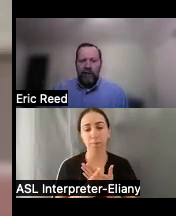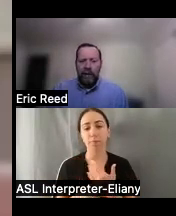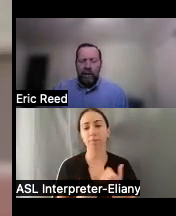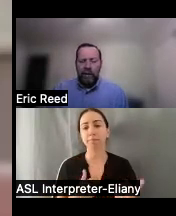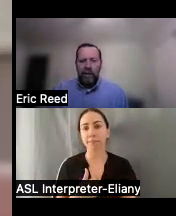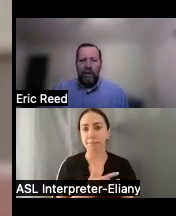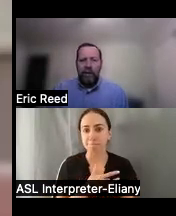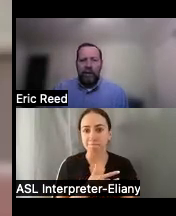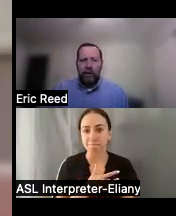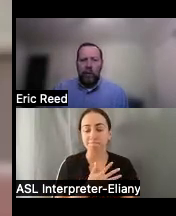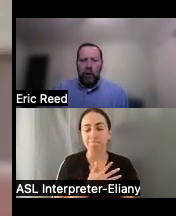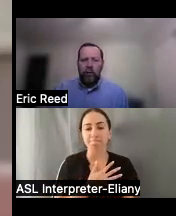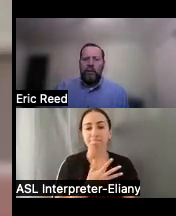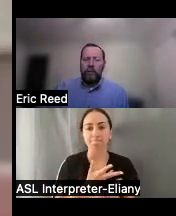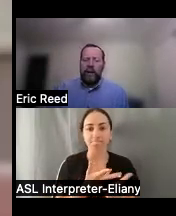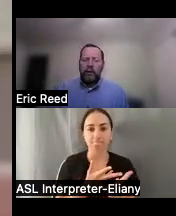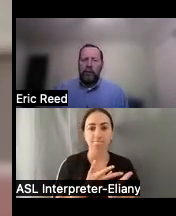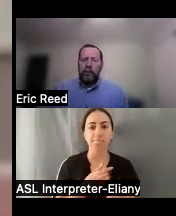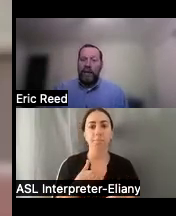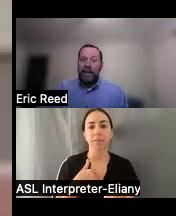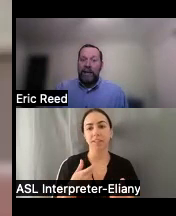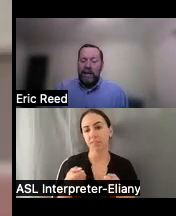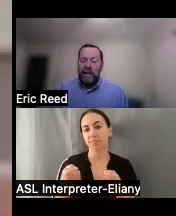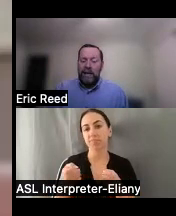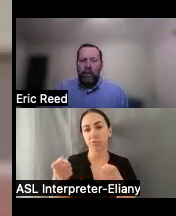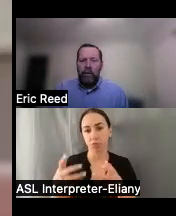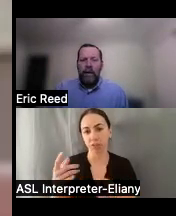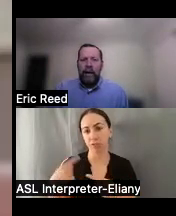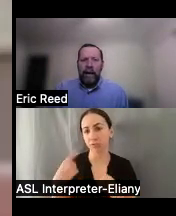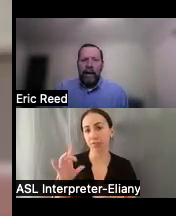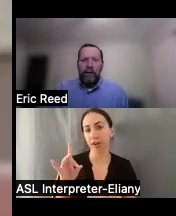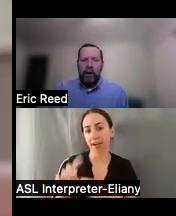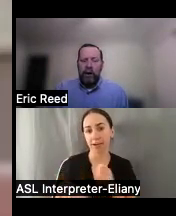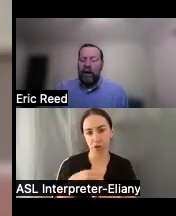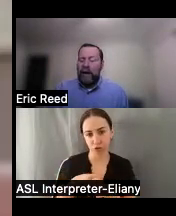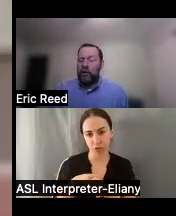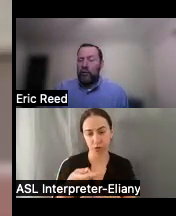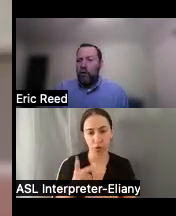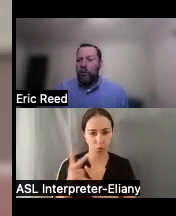as I've been the The Loan program director for the past eight years now and our financial Loan